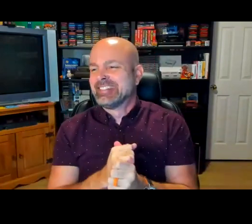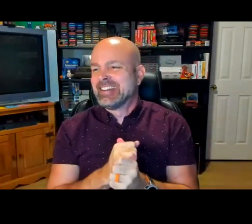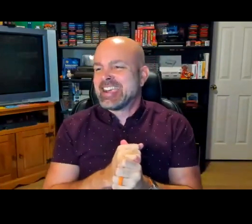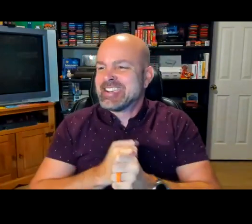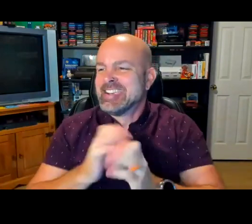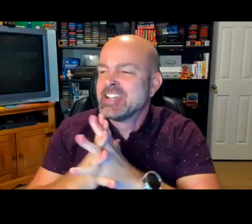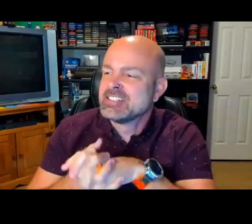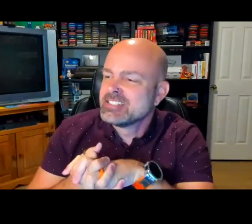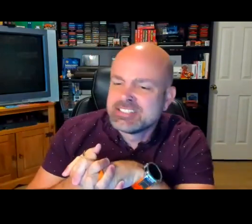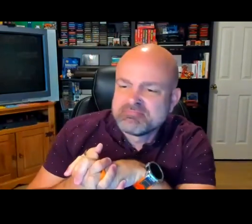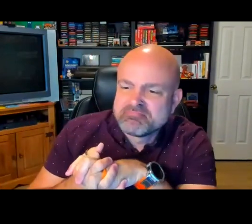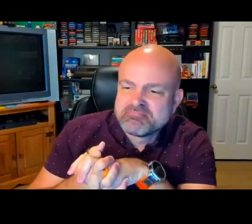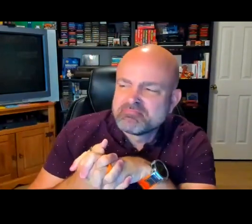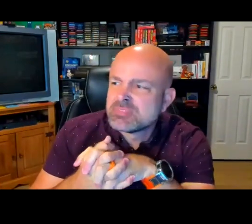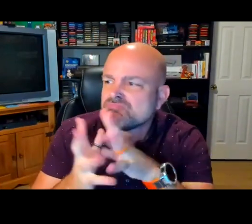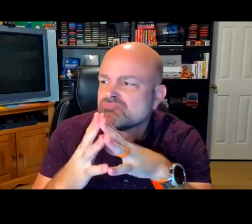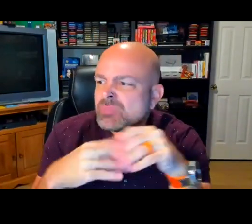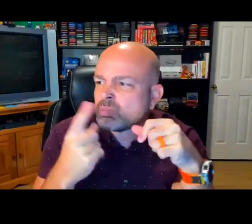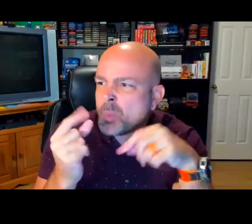and I'm looking forward to it Lily and Yao are going to say,